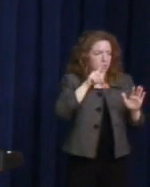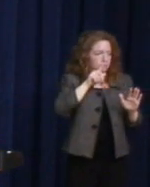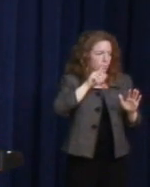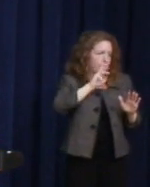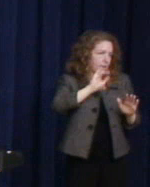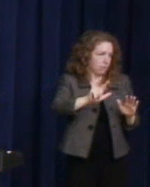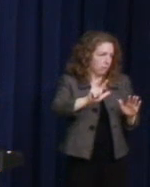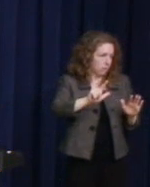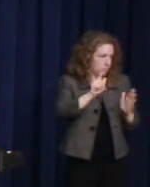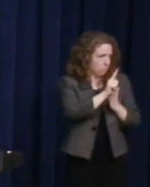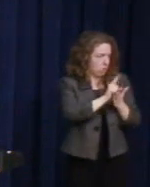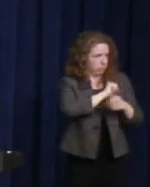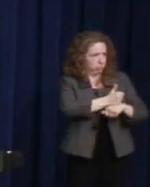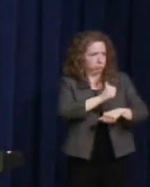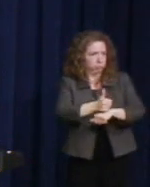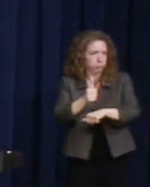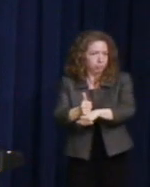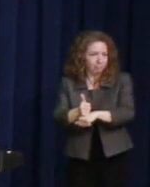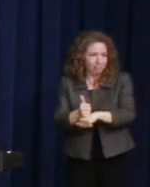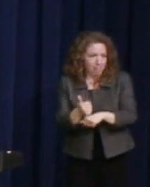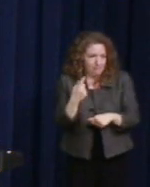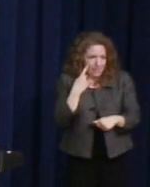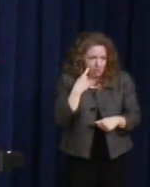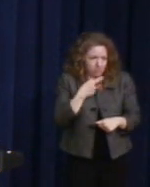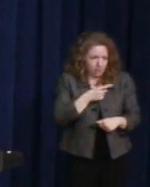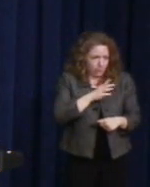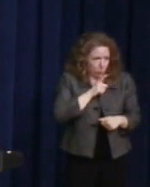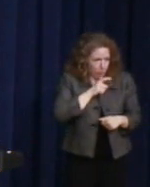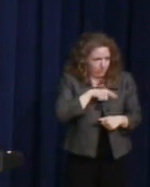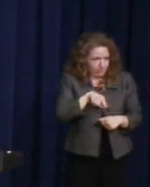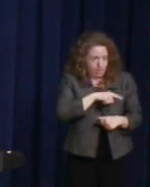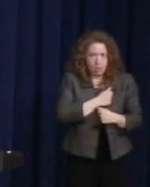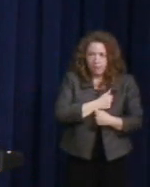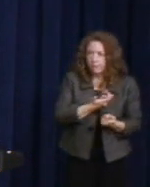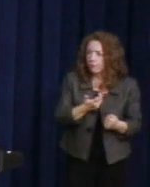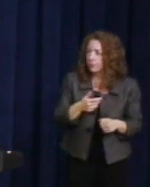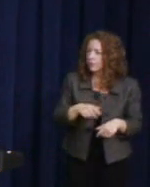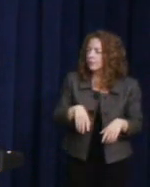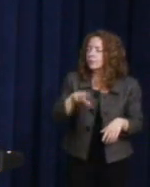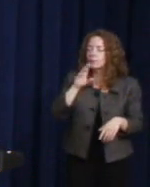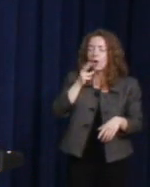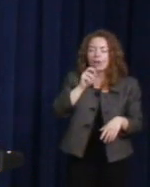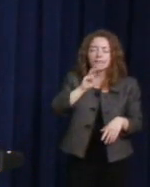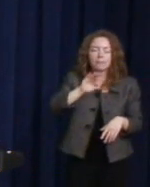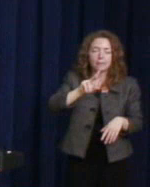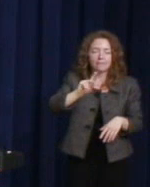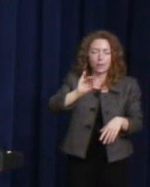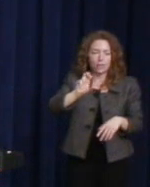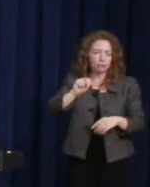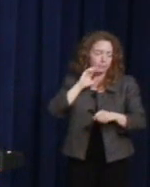That's why the Milk Foundation has been working for half of a decade to support struggling and vulnerable communities